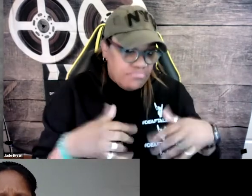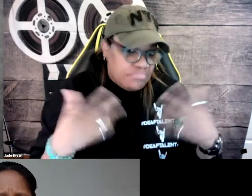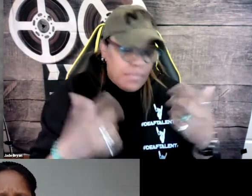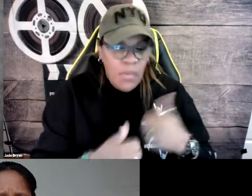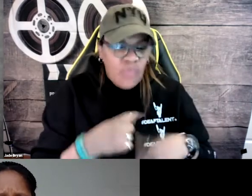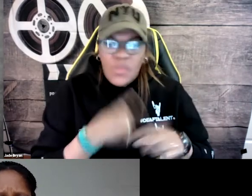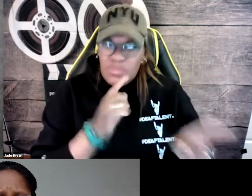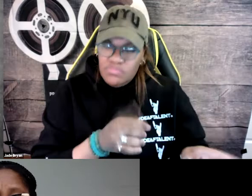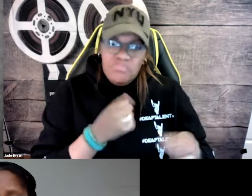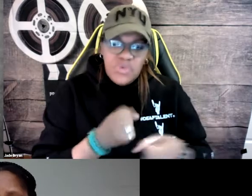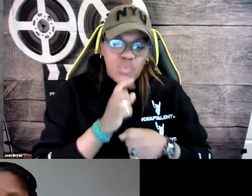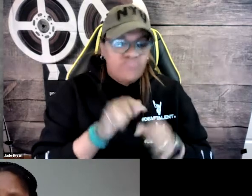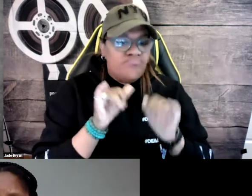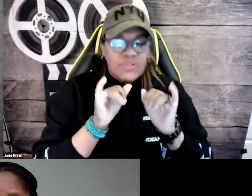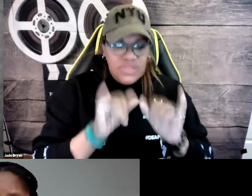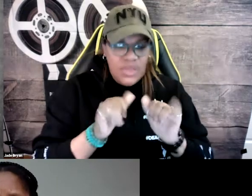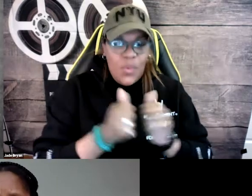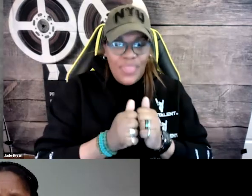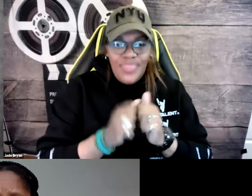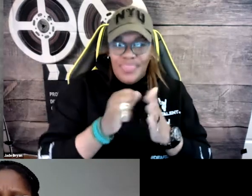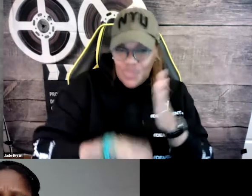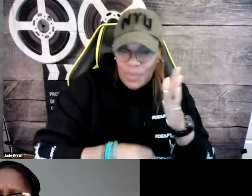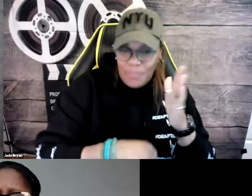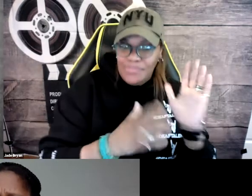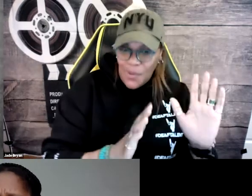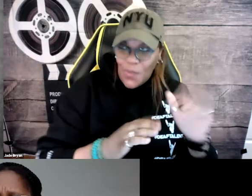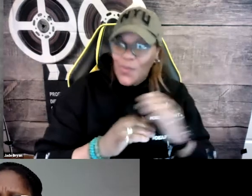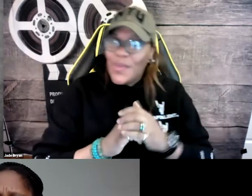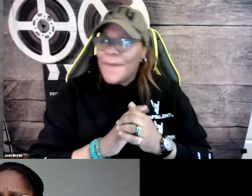manager come up, and sometimes we even create new lines and